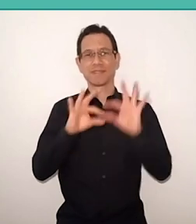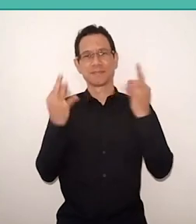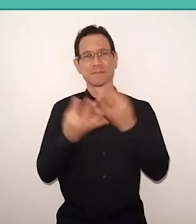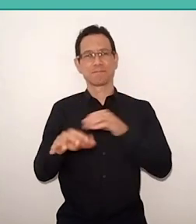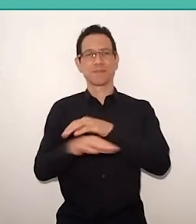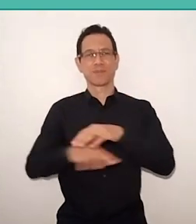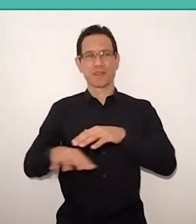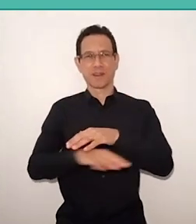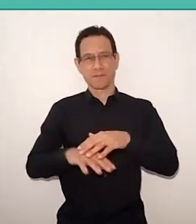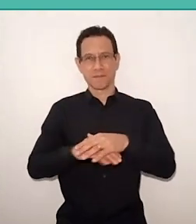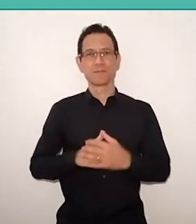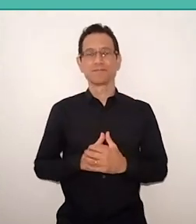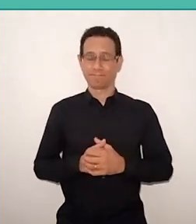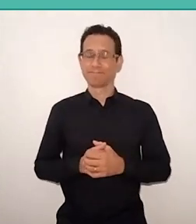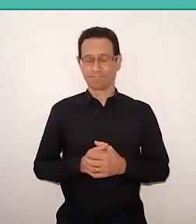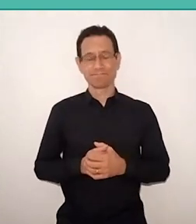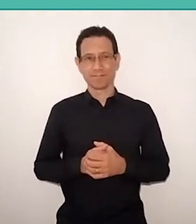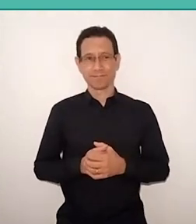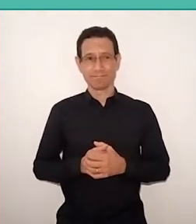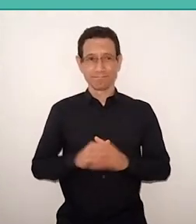This is the reason for my joy, because if we,